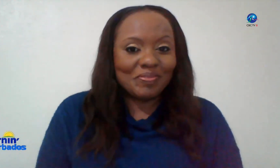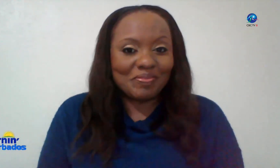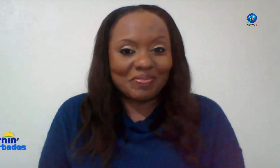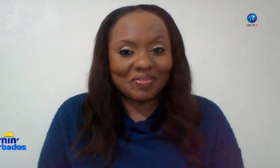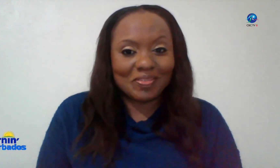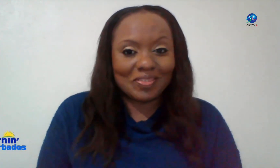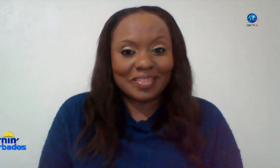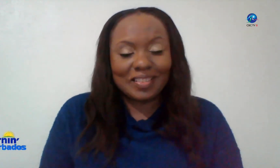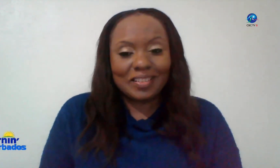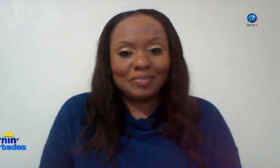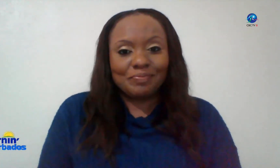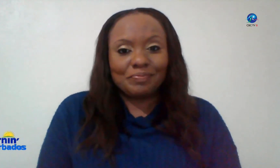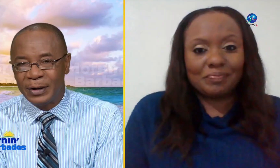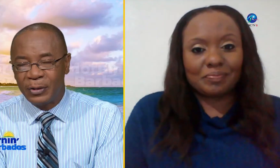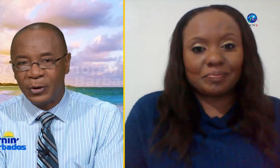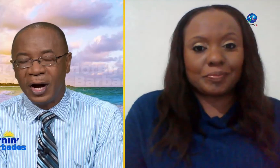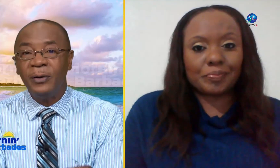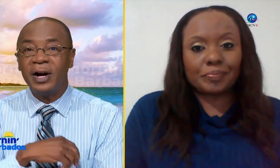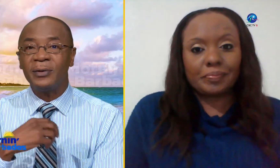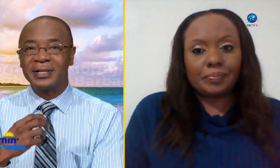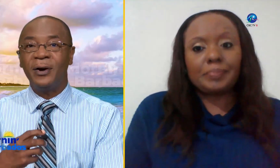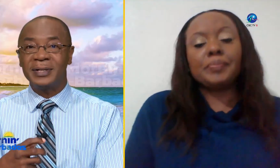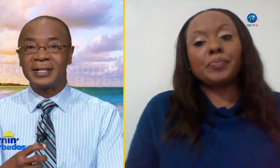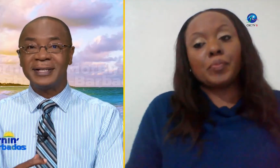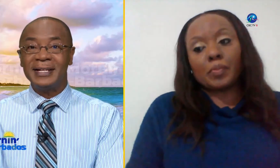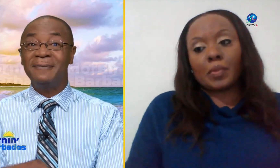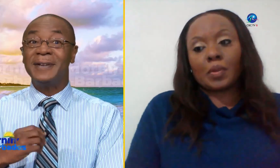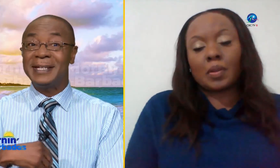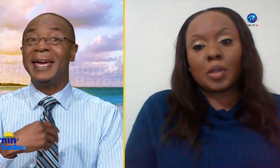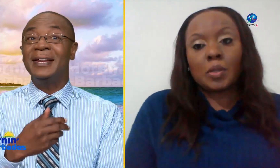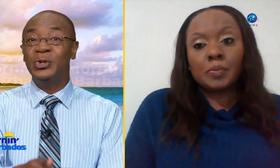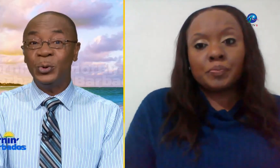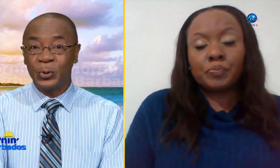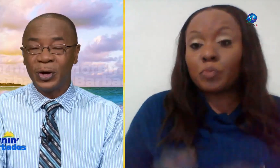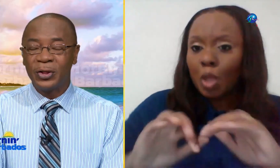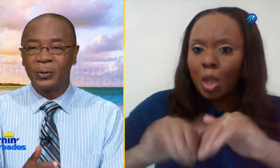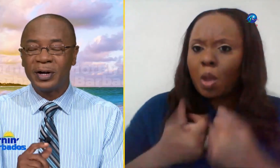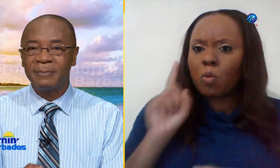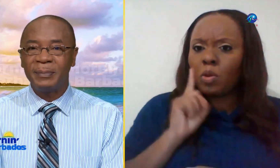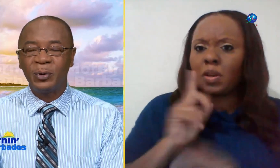but how are deaf people fitting in though how how is society fitting into the world